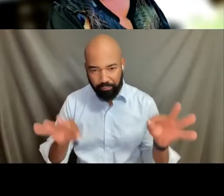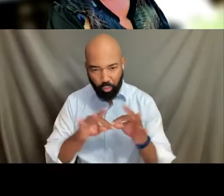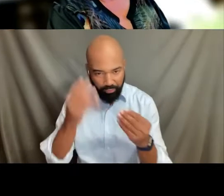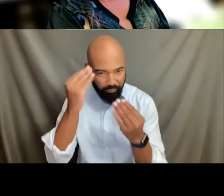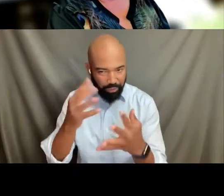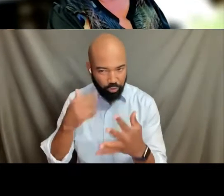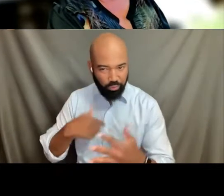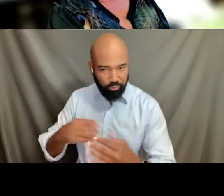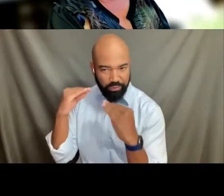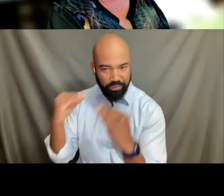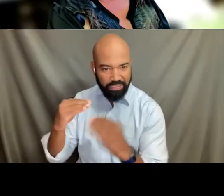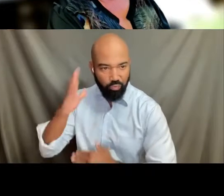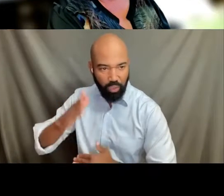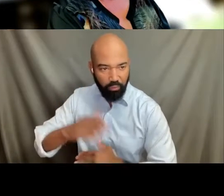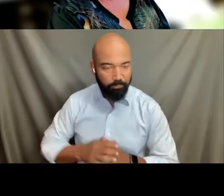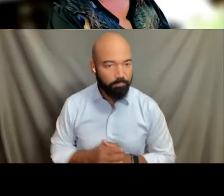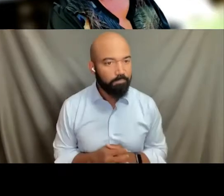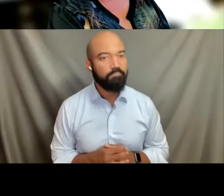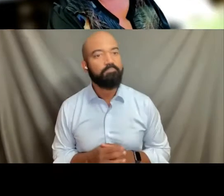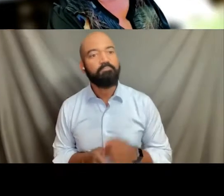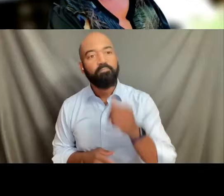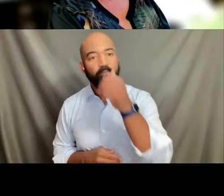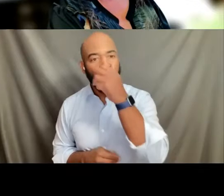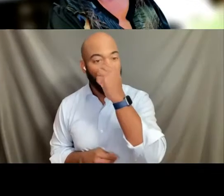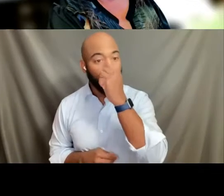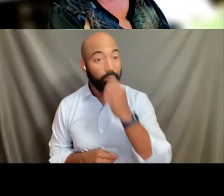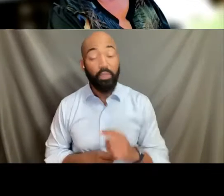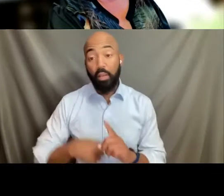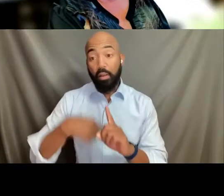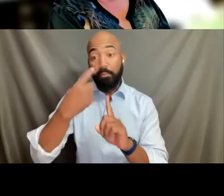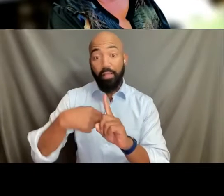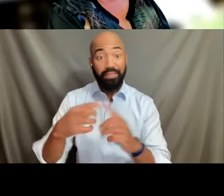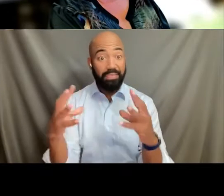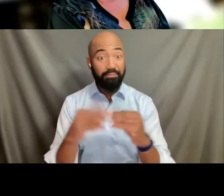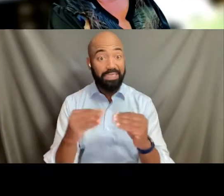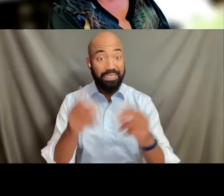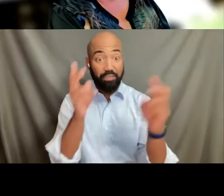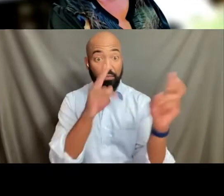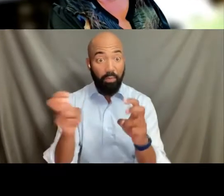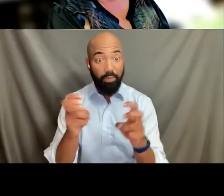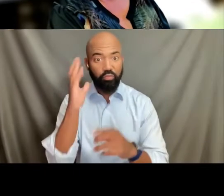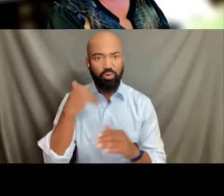So we do have the monthly meeting topics set out through May.